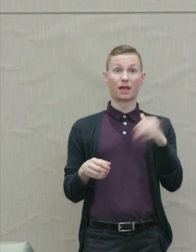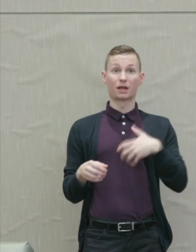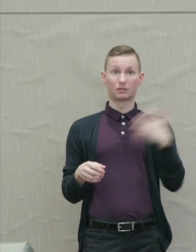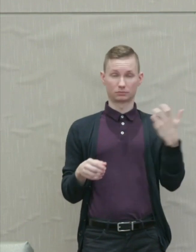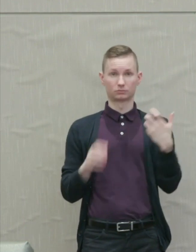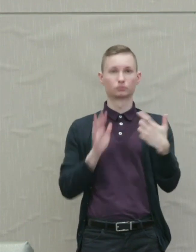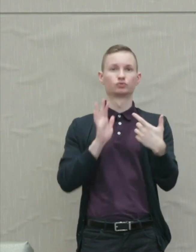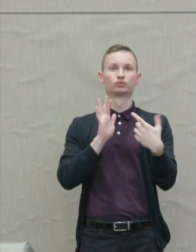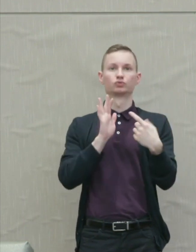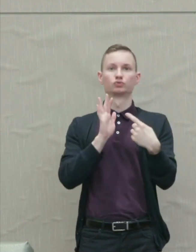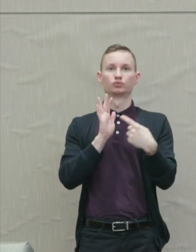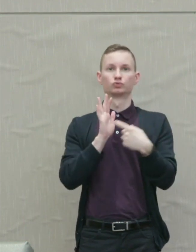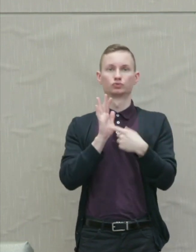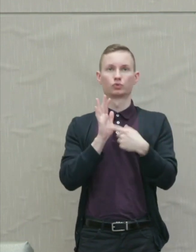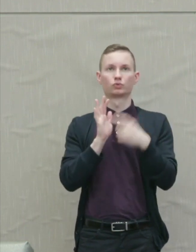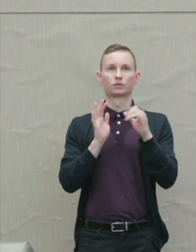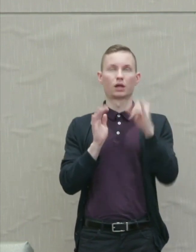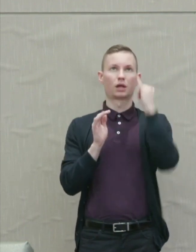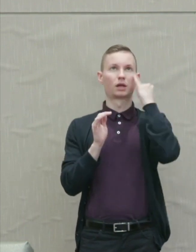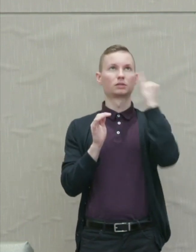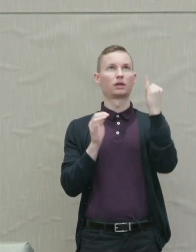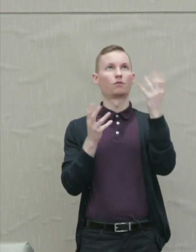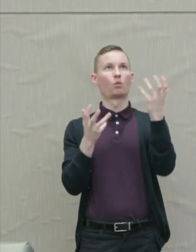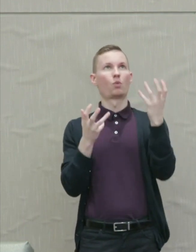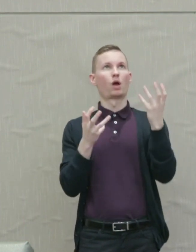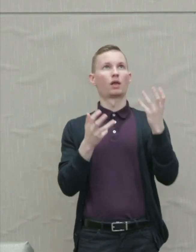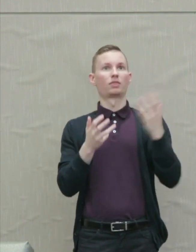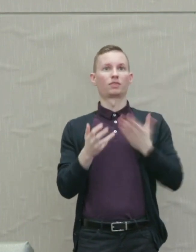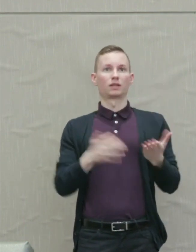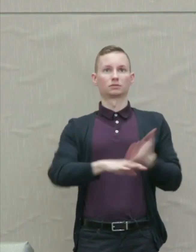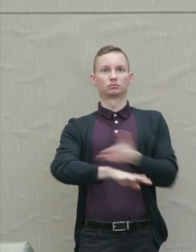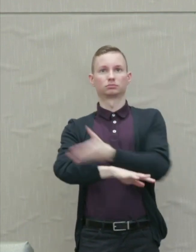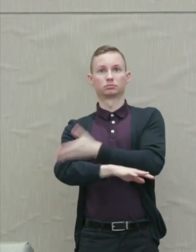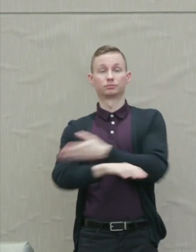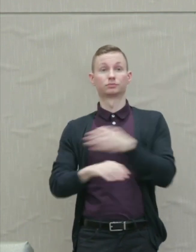of rectification which could easily have taken a retributive form.